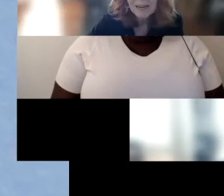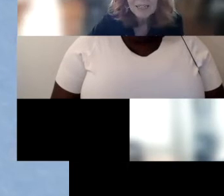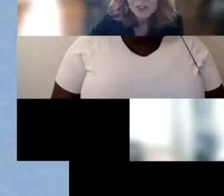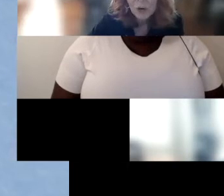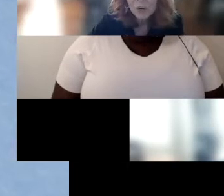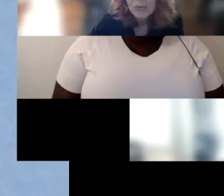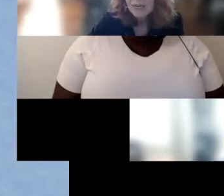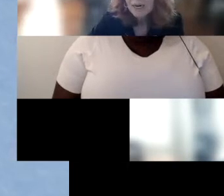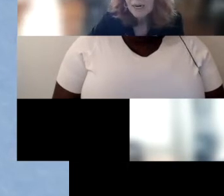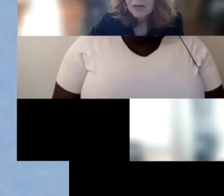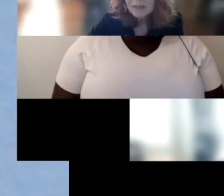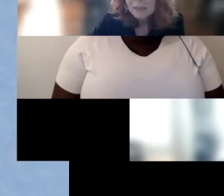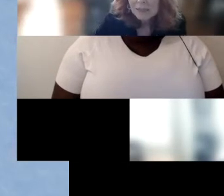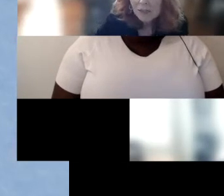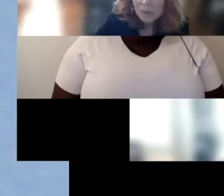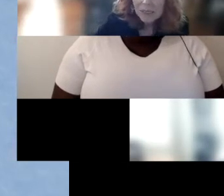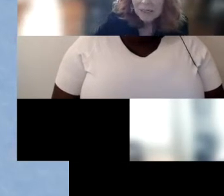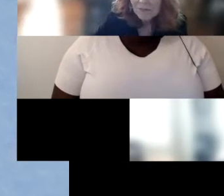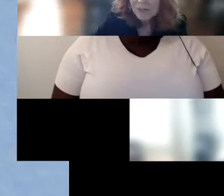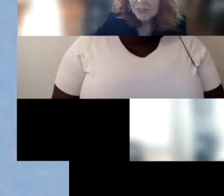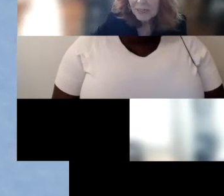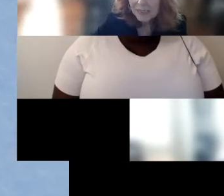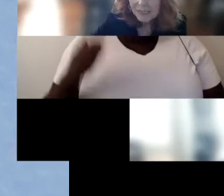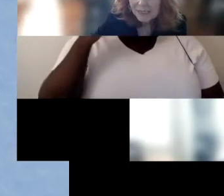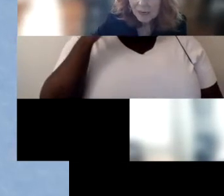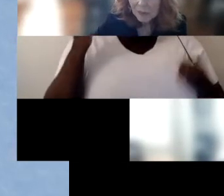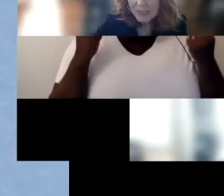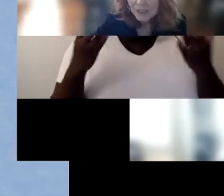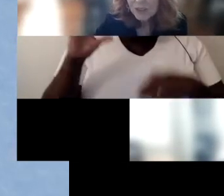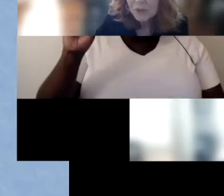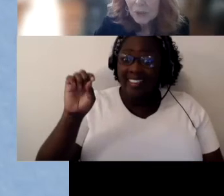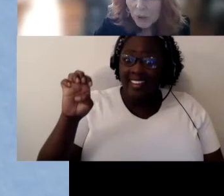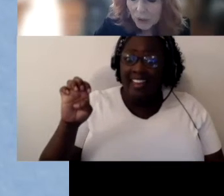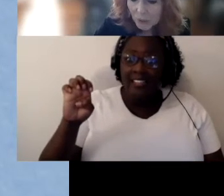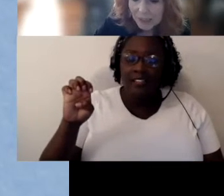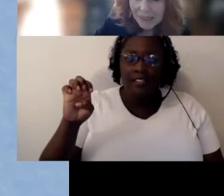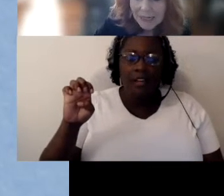I know so many of the cases I will need to, and work with.